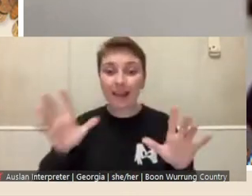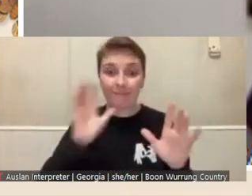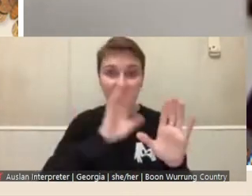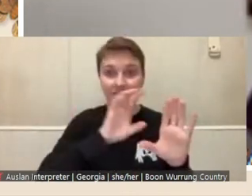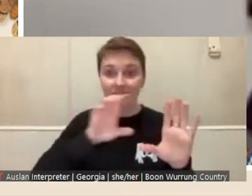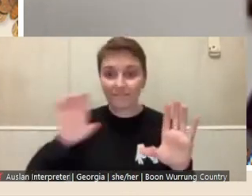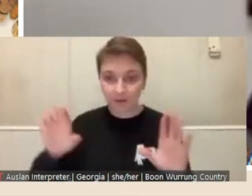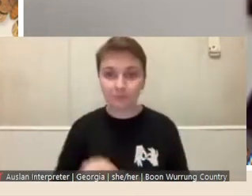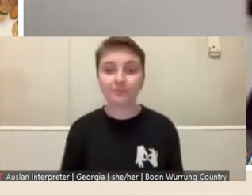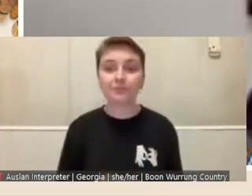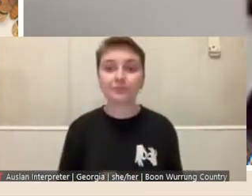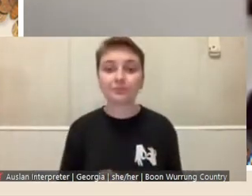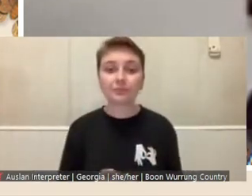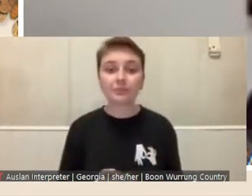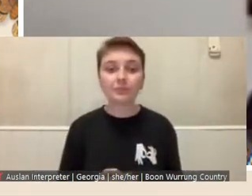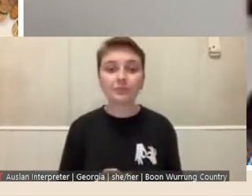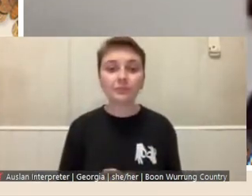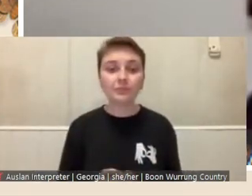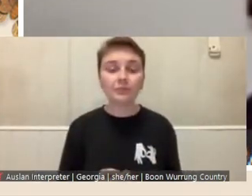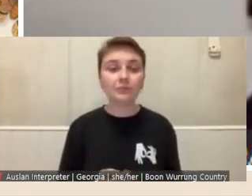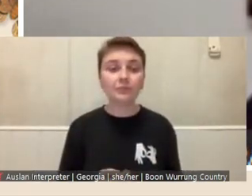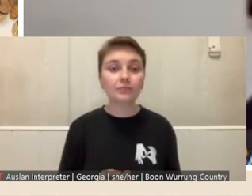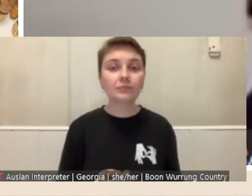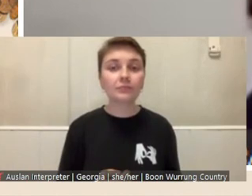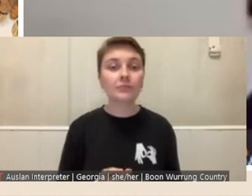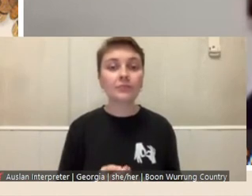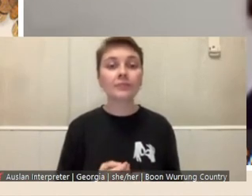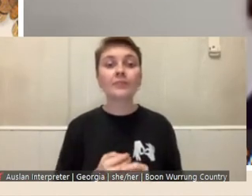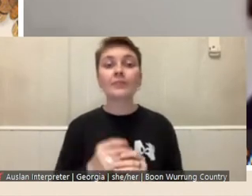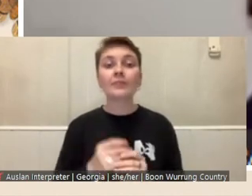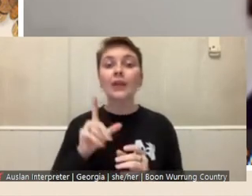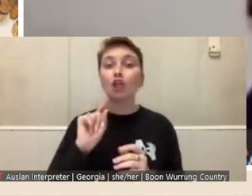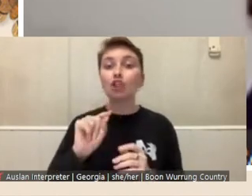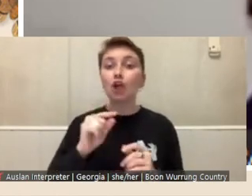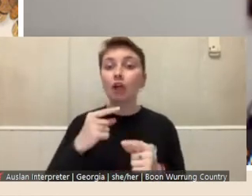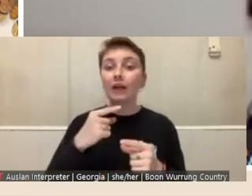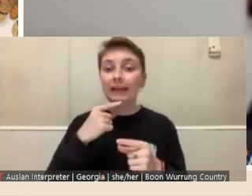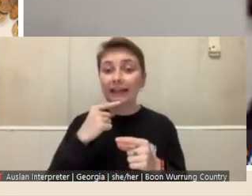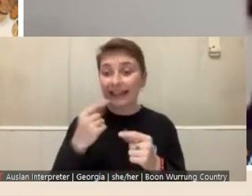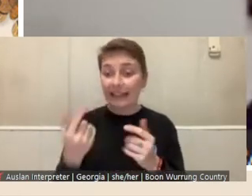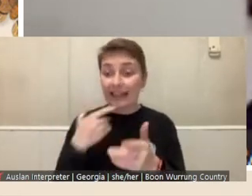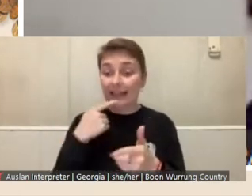Do support your application with supplementary information, such as images, links to your website